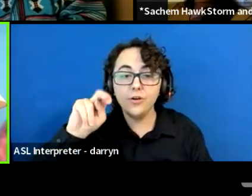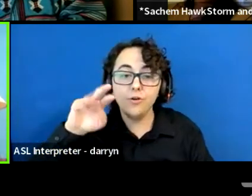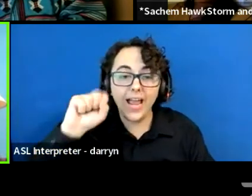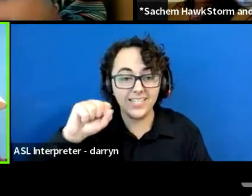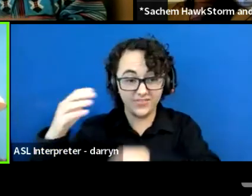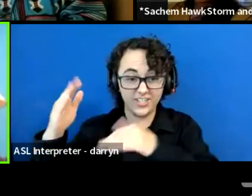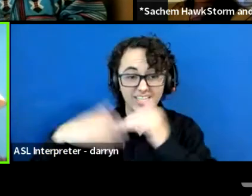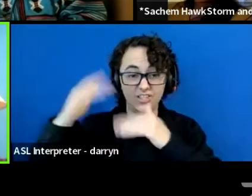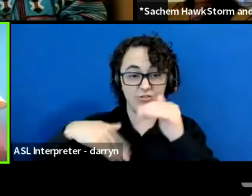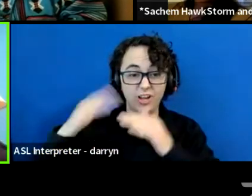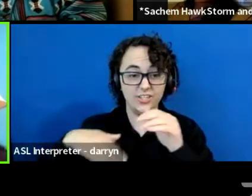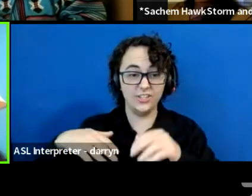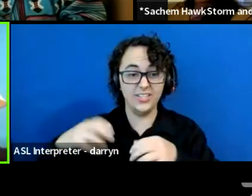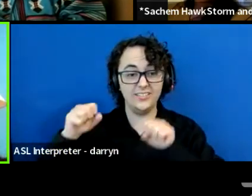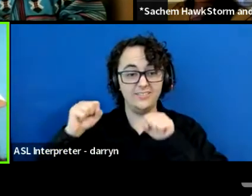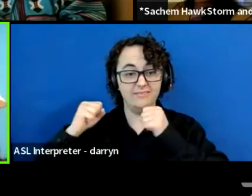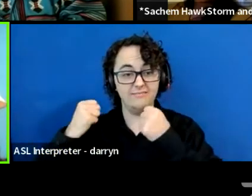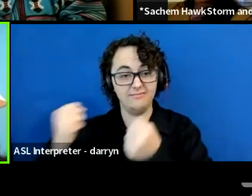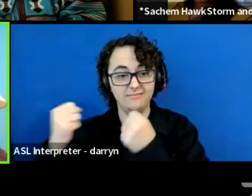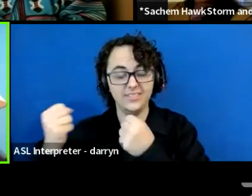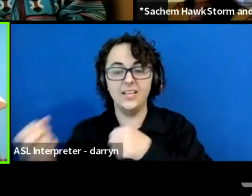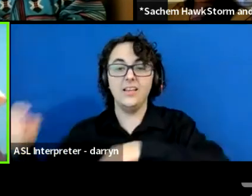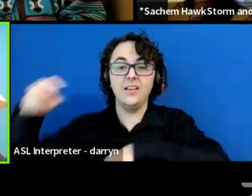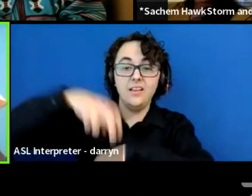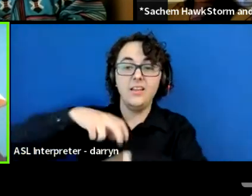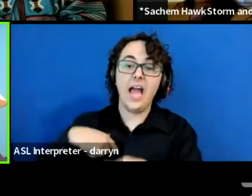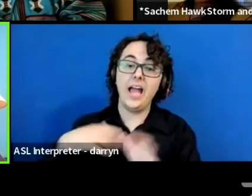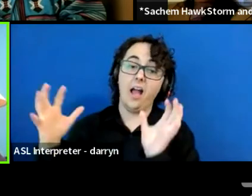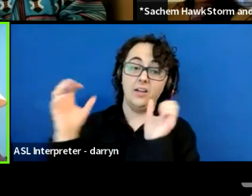Never really wanted to, but that's how it turned out.